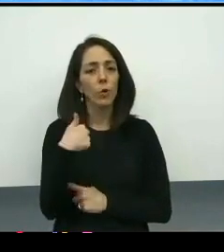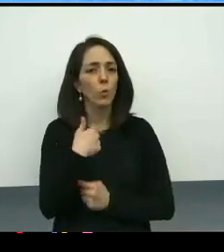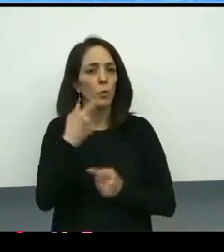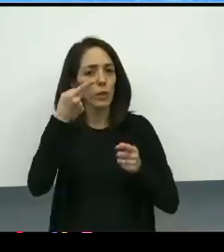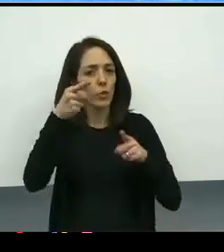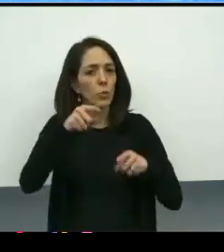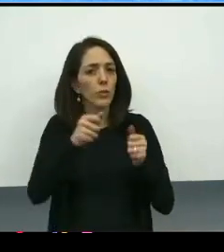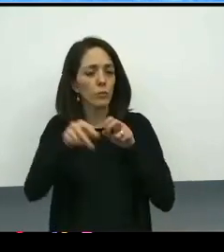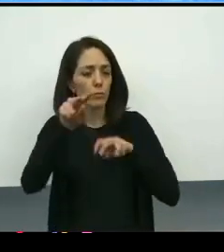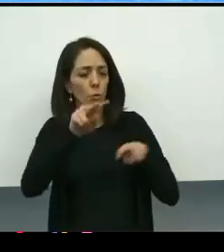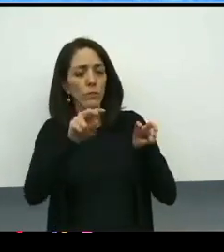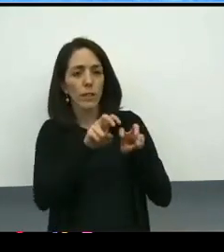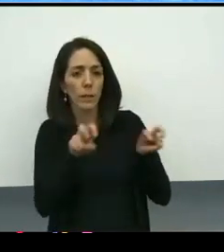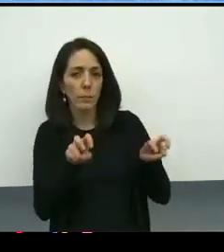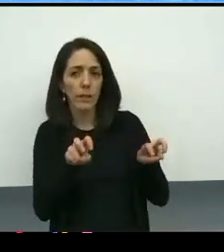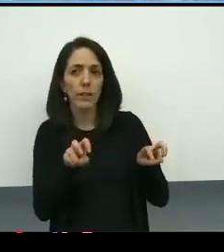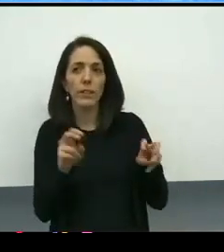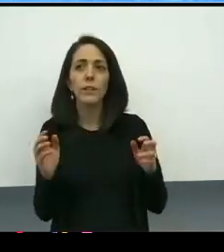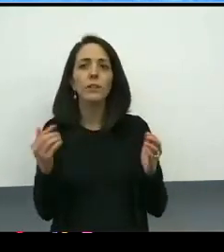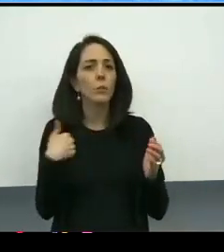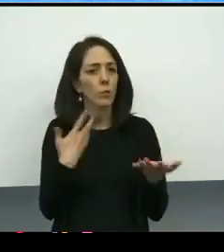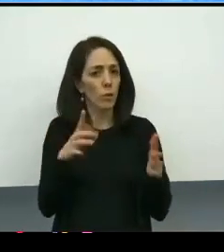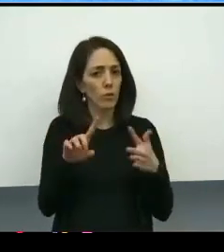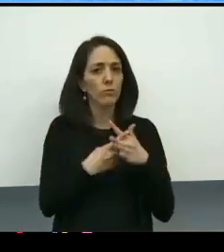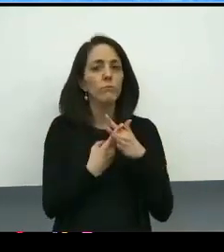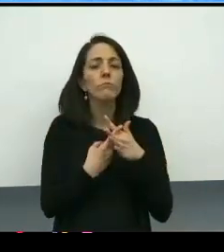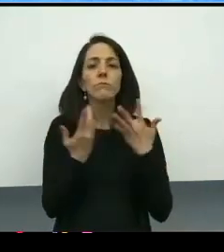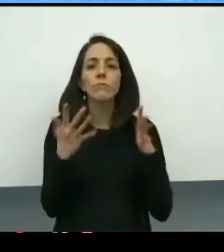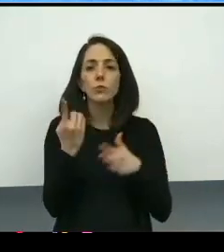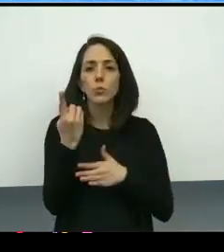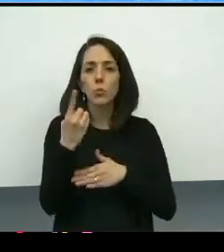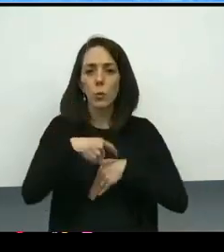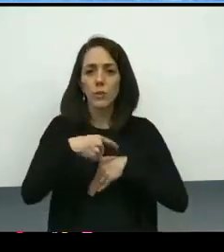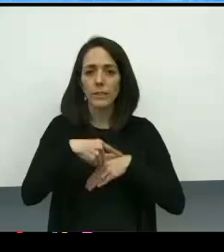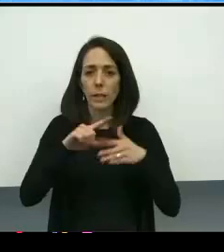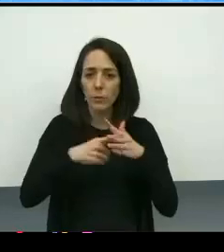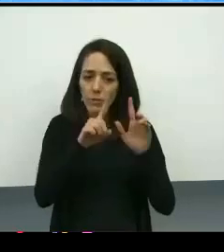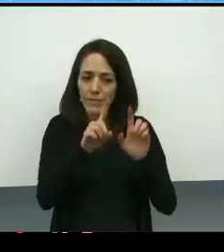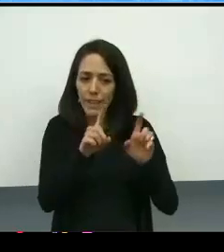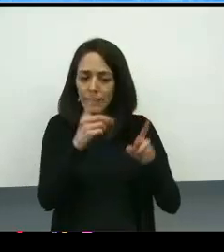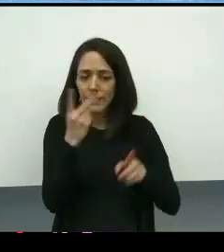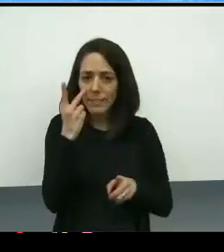and have completed one pilot. An introduction to our eight streams of work